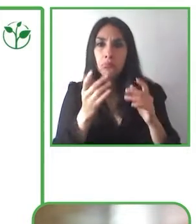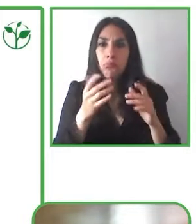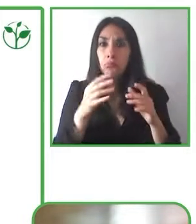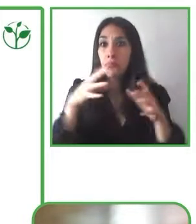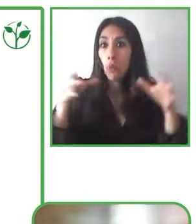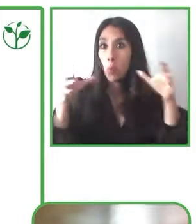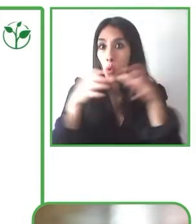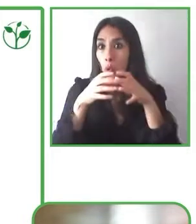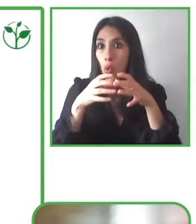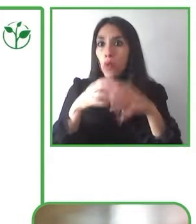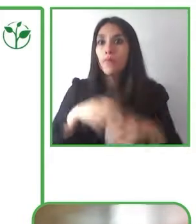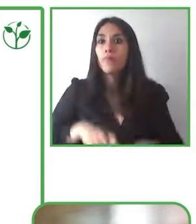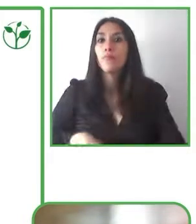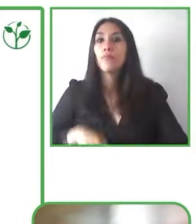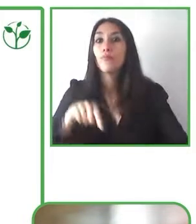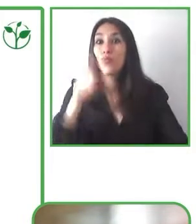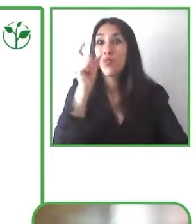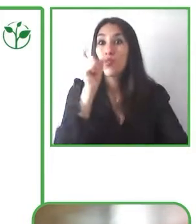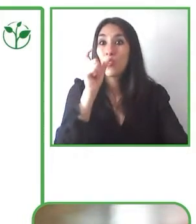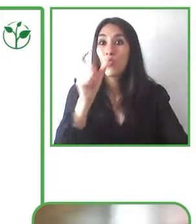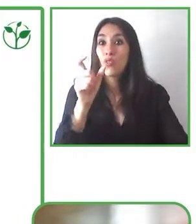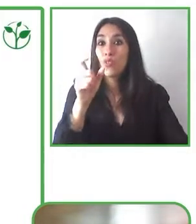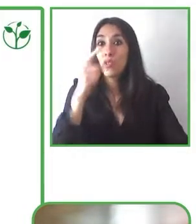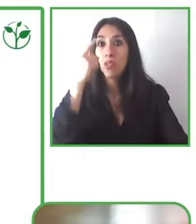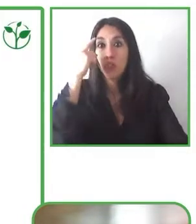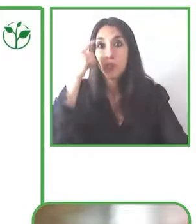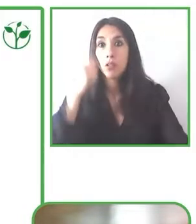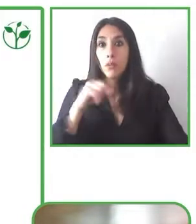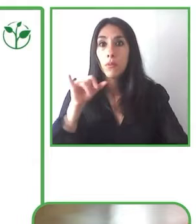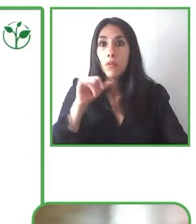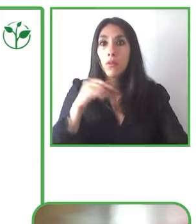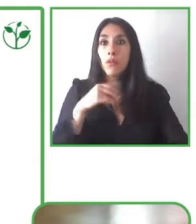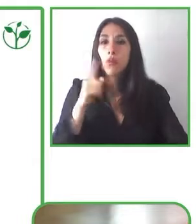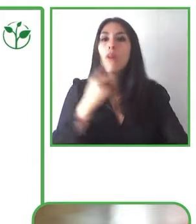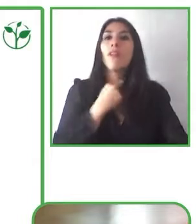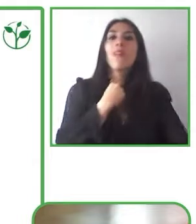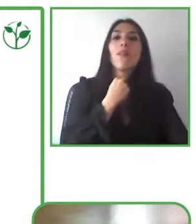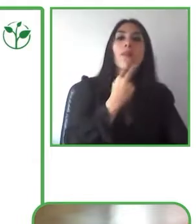translate that content into different audio guides that we then provide within the exhibition